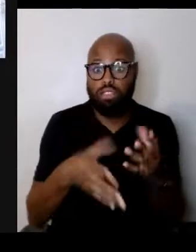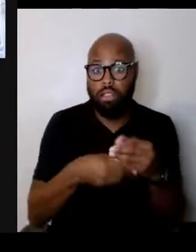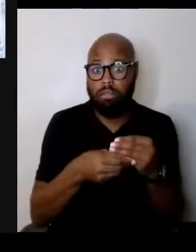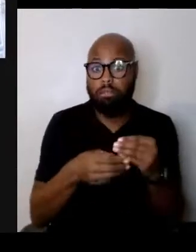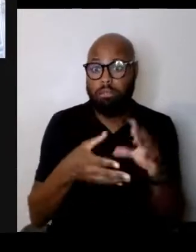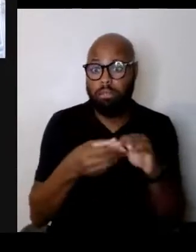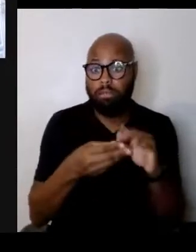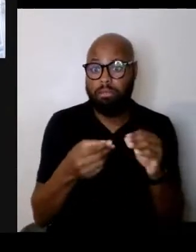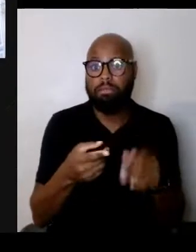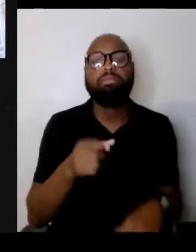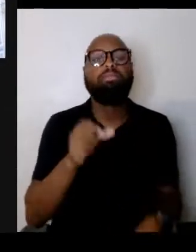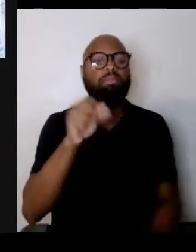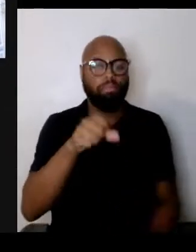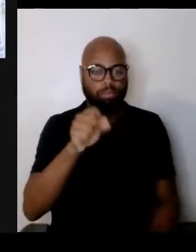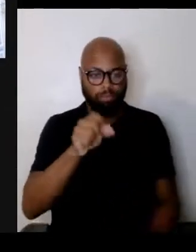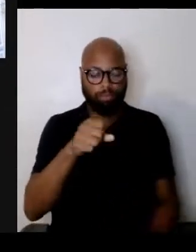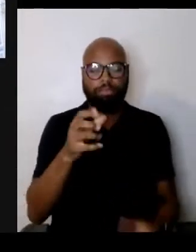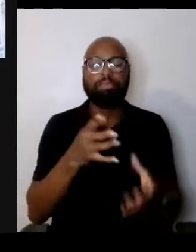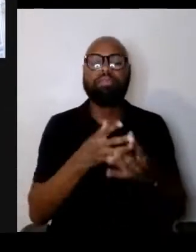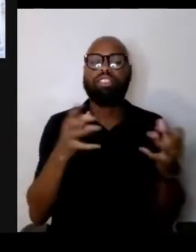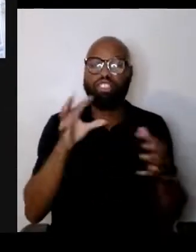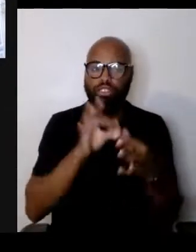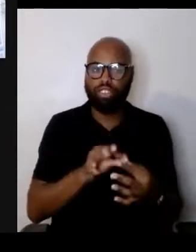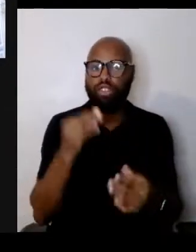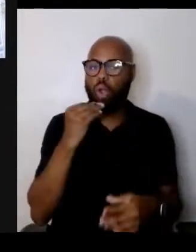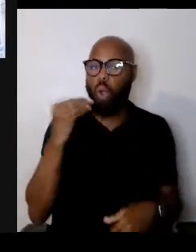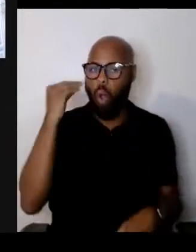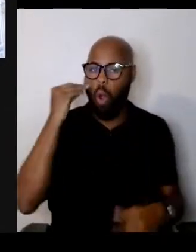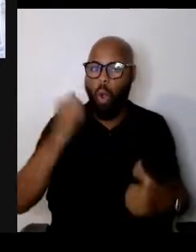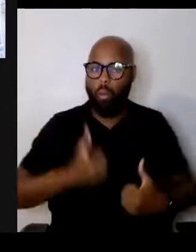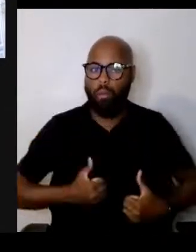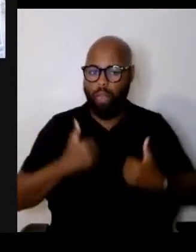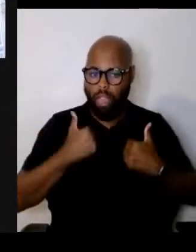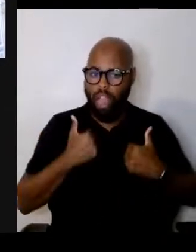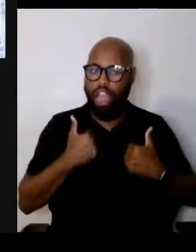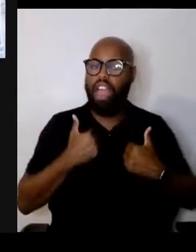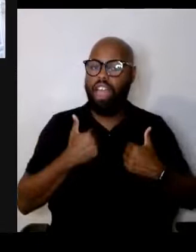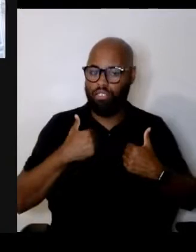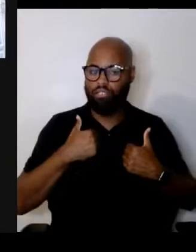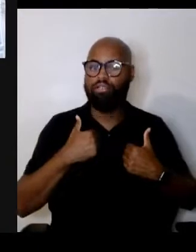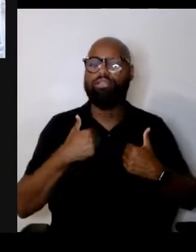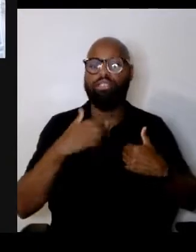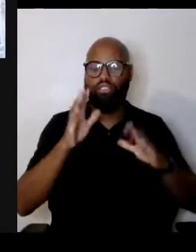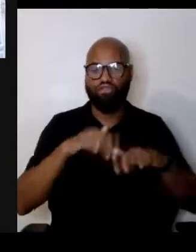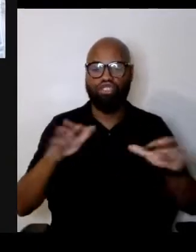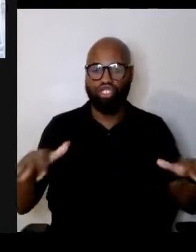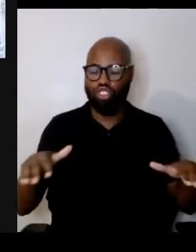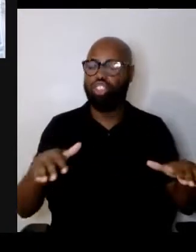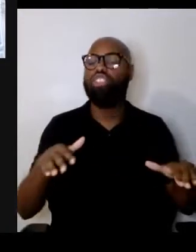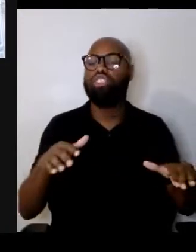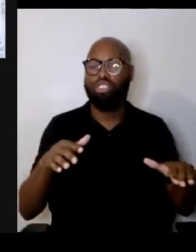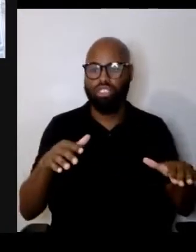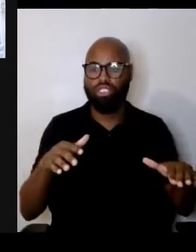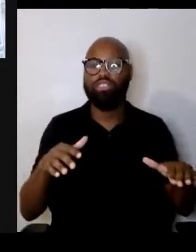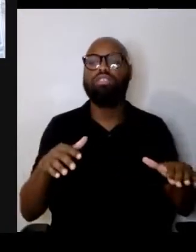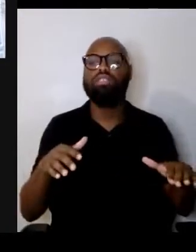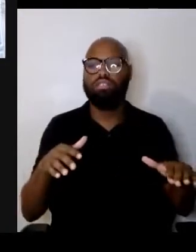with the home life of children and being taught what is good.